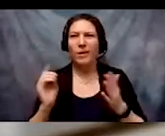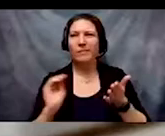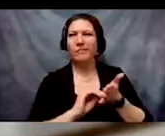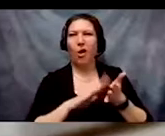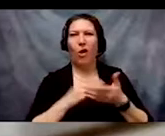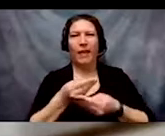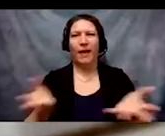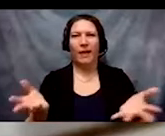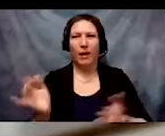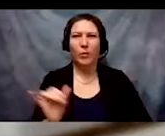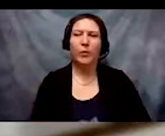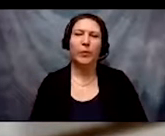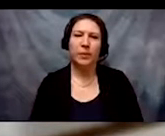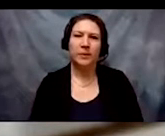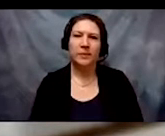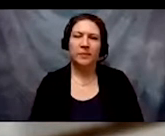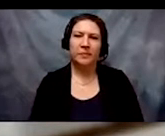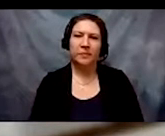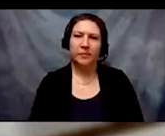It's not letting me paste.